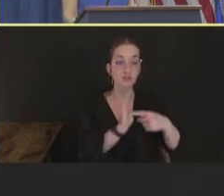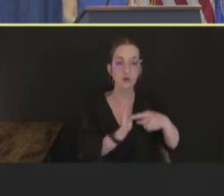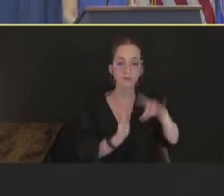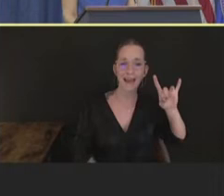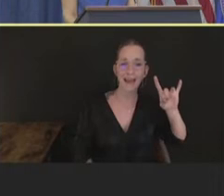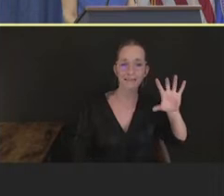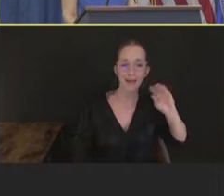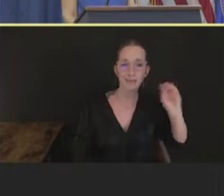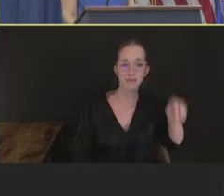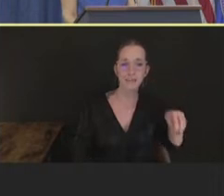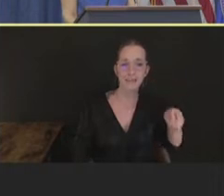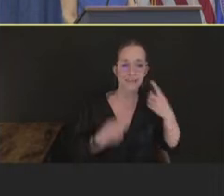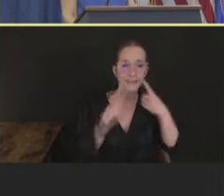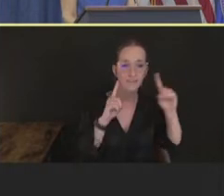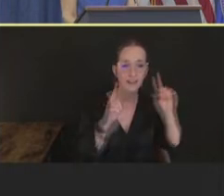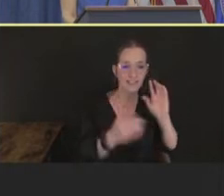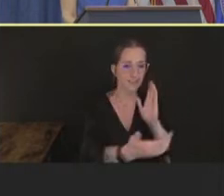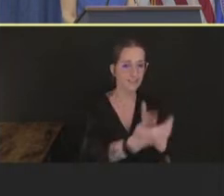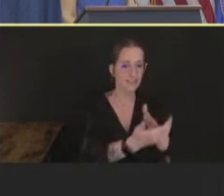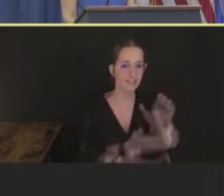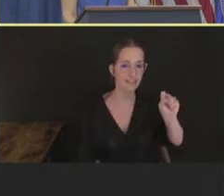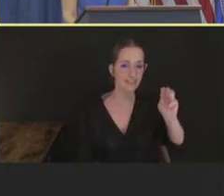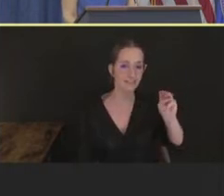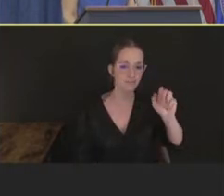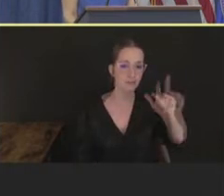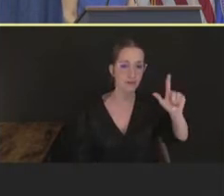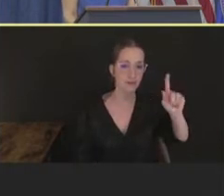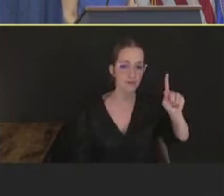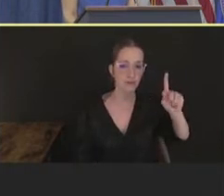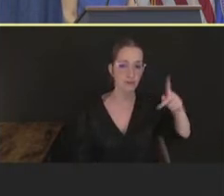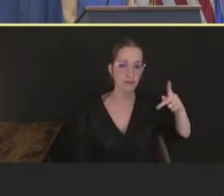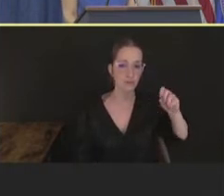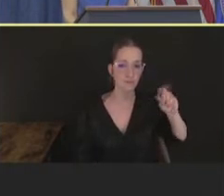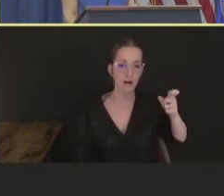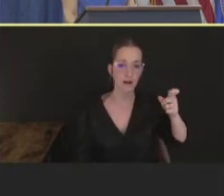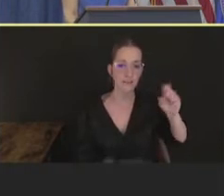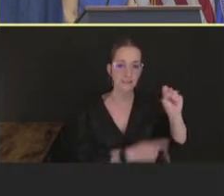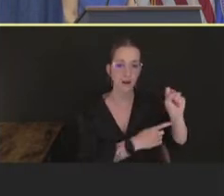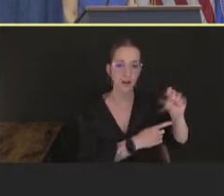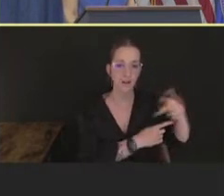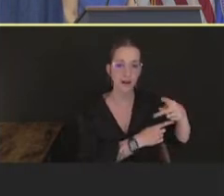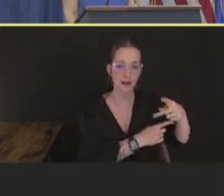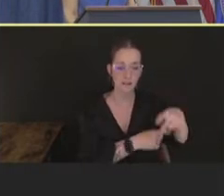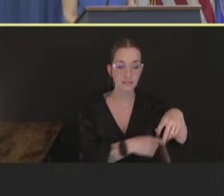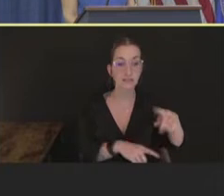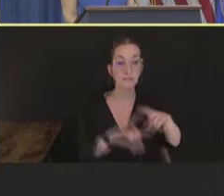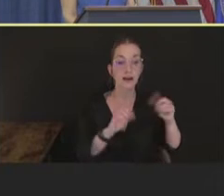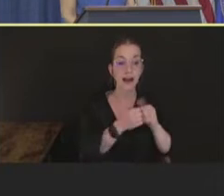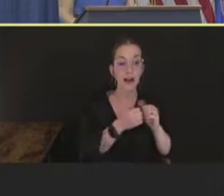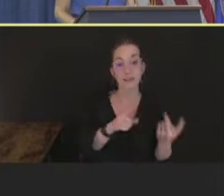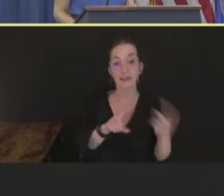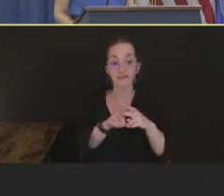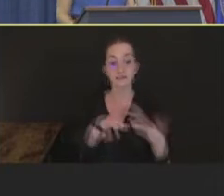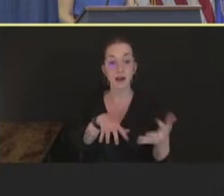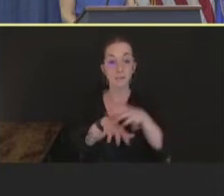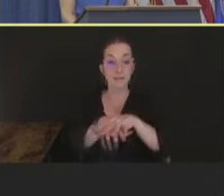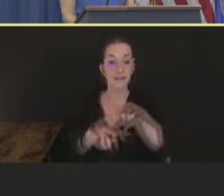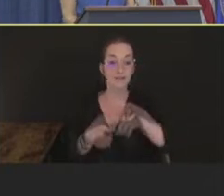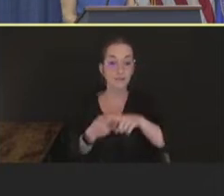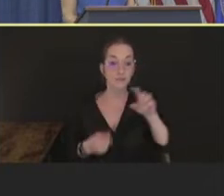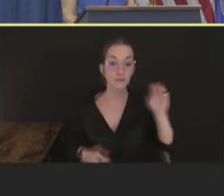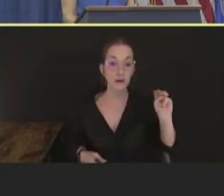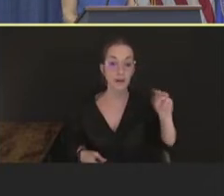against smallpox. But how well that transmits to the current outbreak is unknown. So for all of